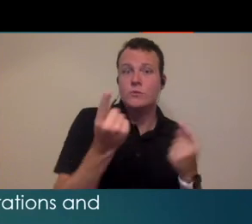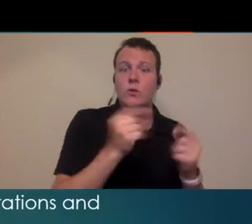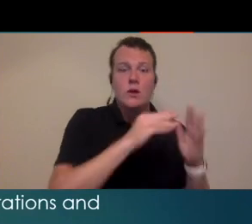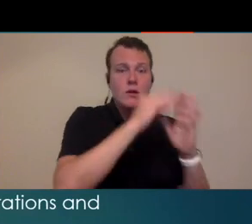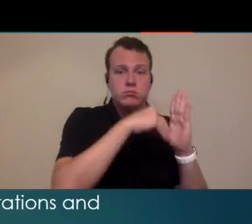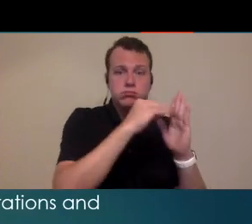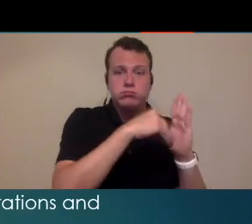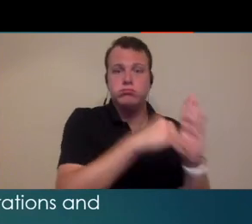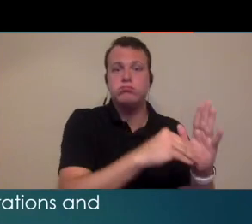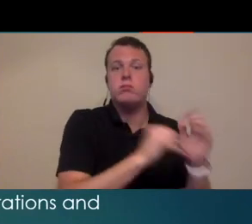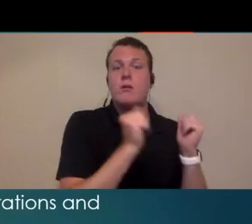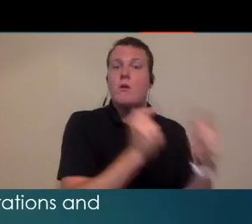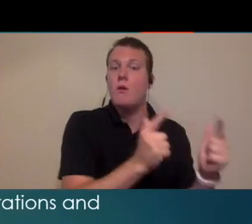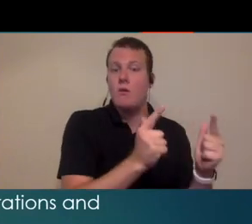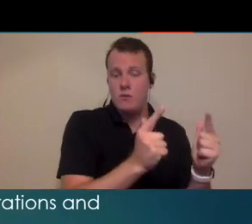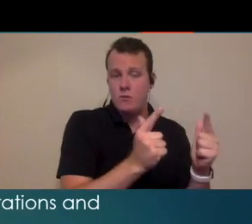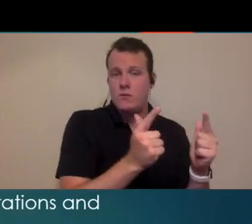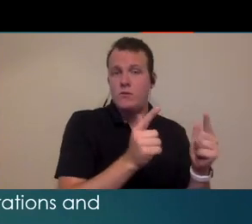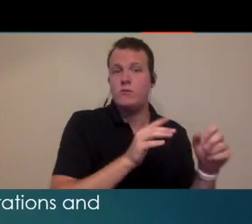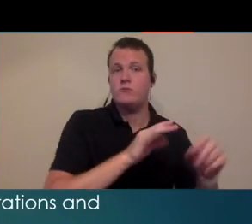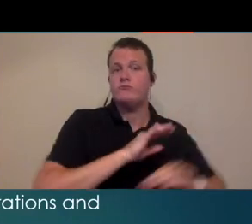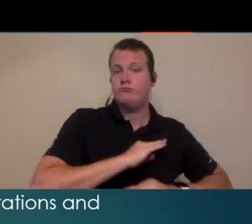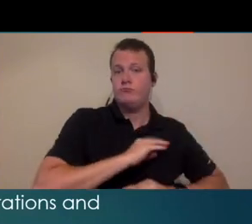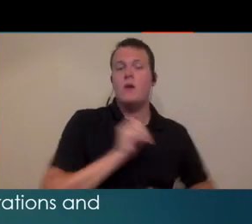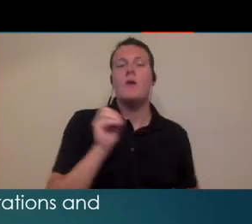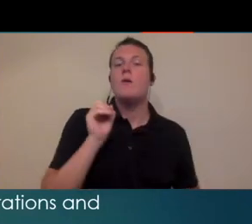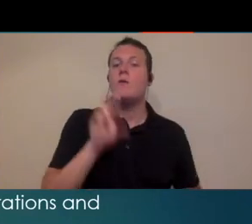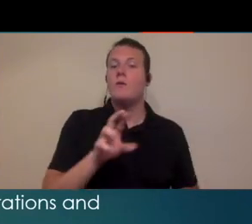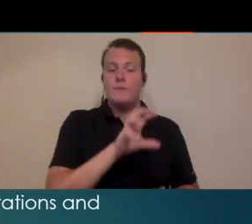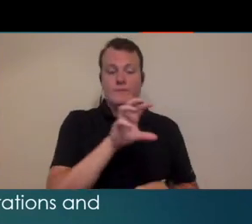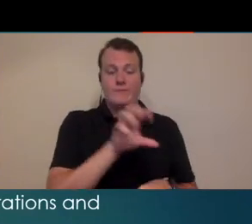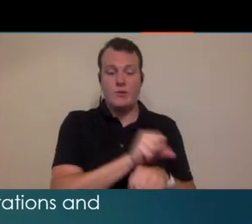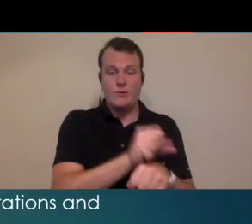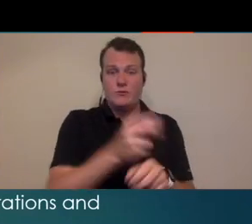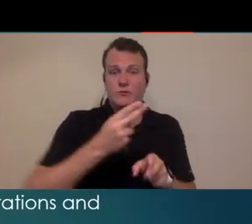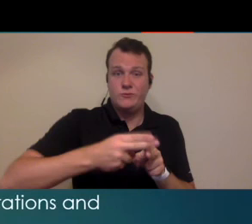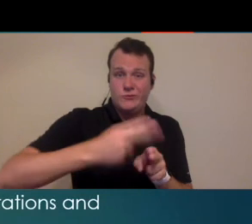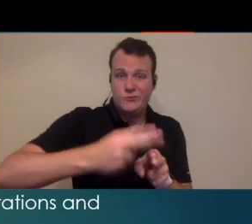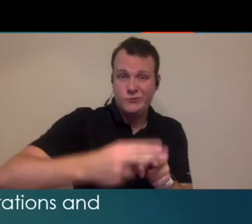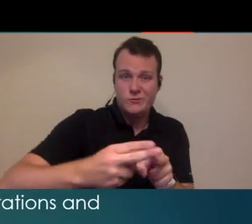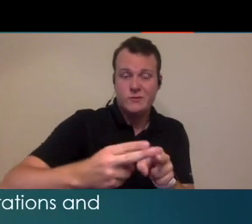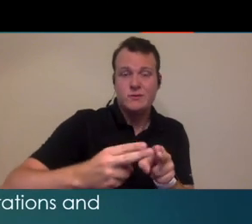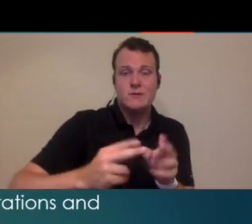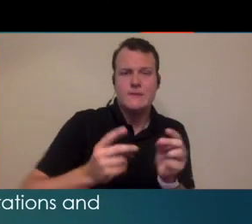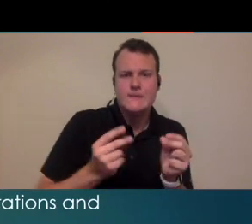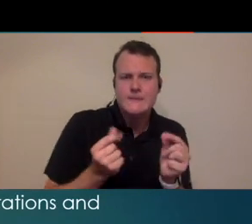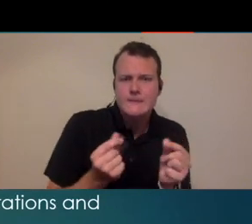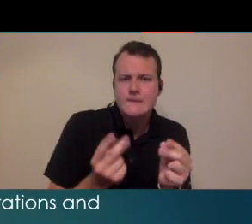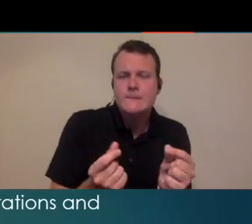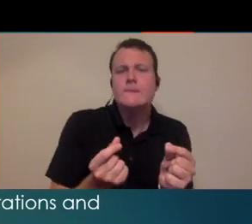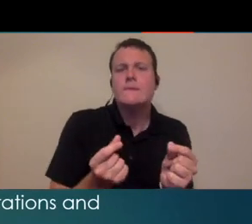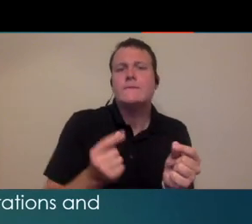that allows you to complete all of those administrative things within that time or are those appointments scheduled shorter and kind of back-to-back so